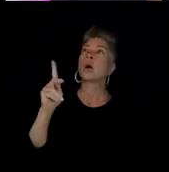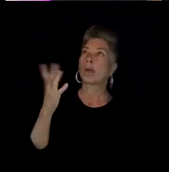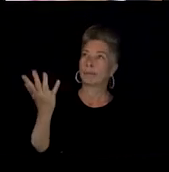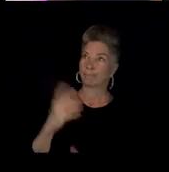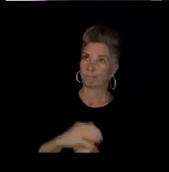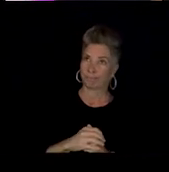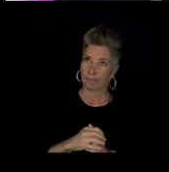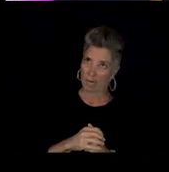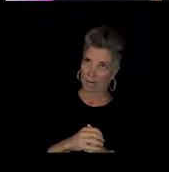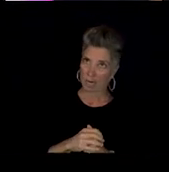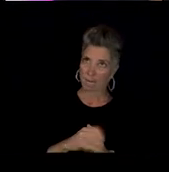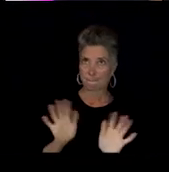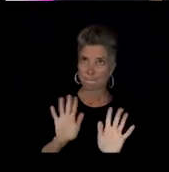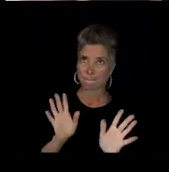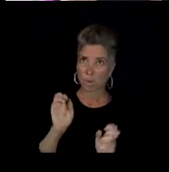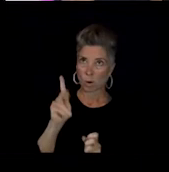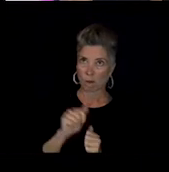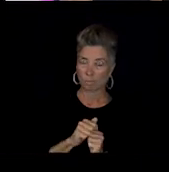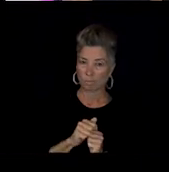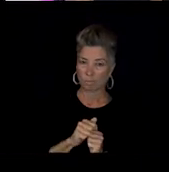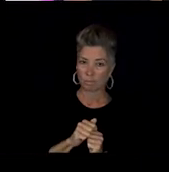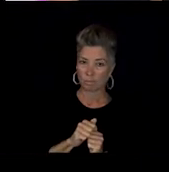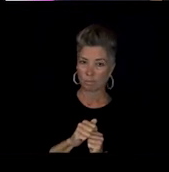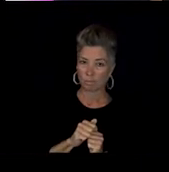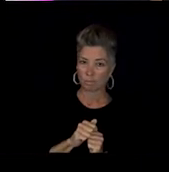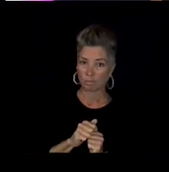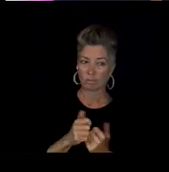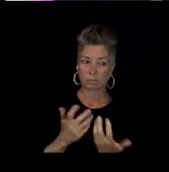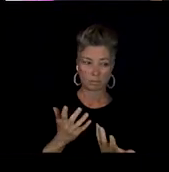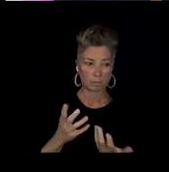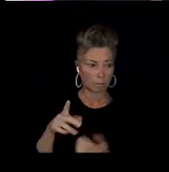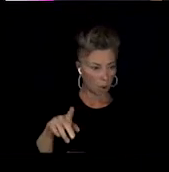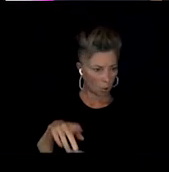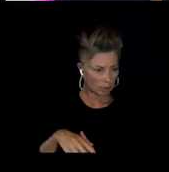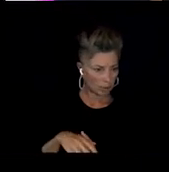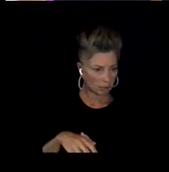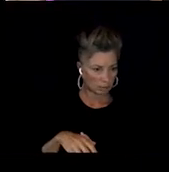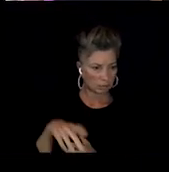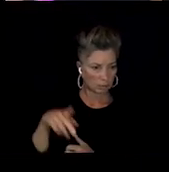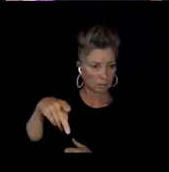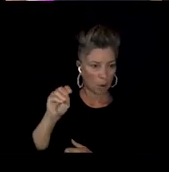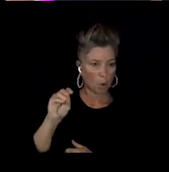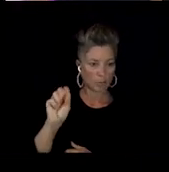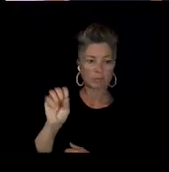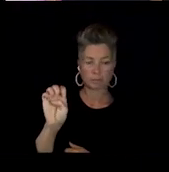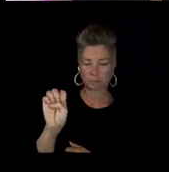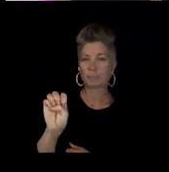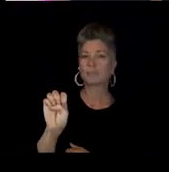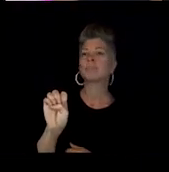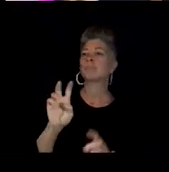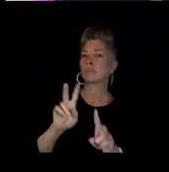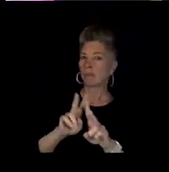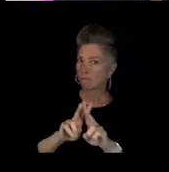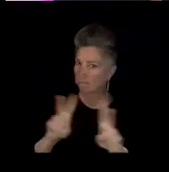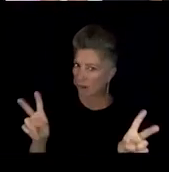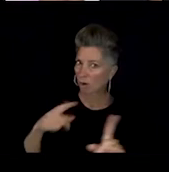Pose, it's a very positive, you know, representation of Trans people especially during...